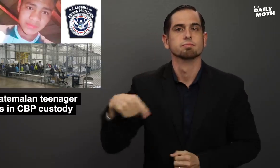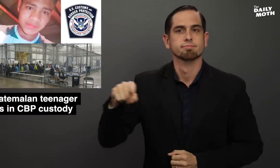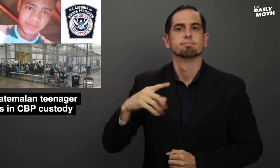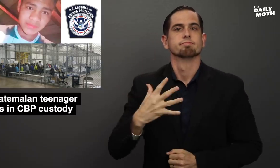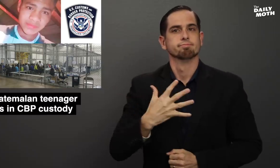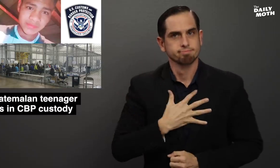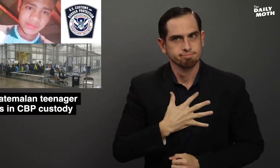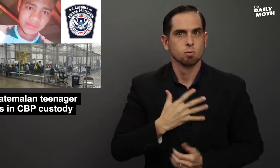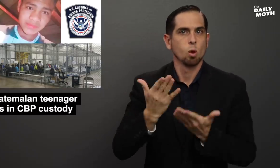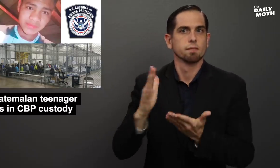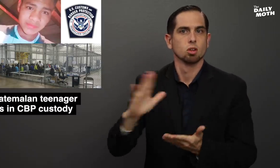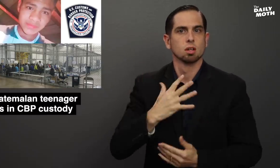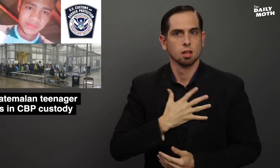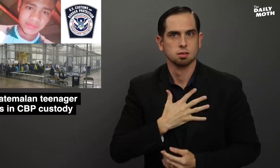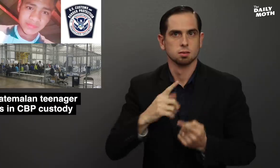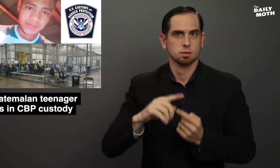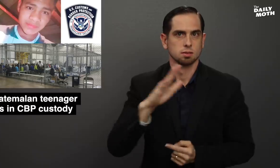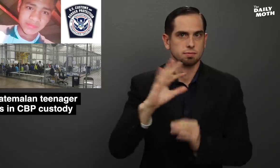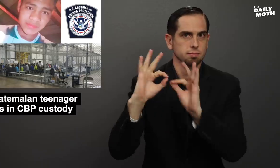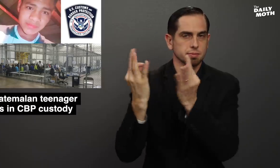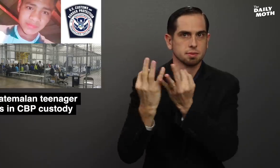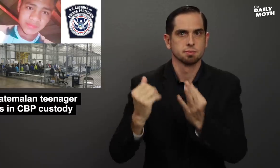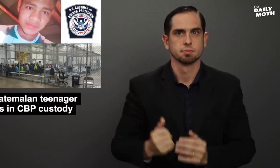and offered their condolences to his family.